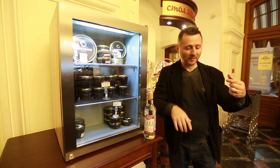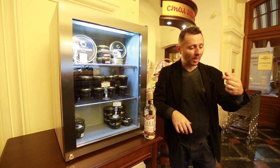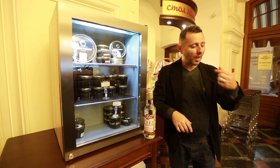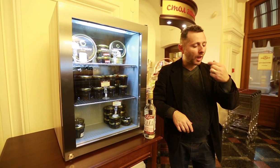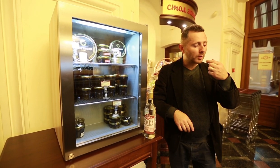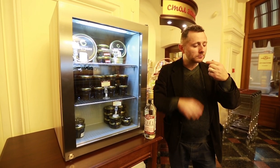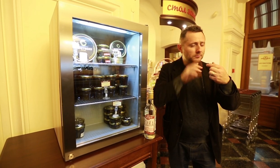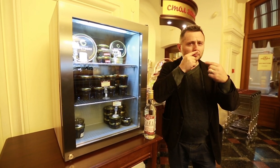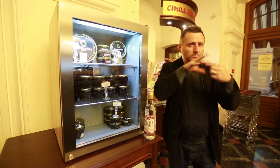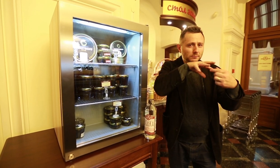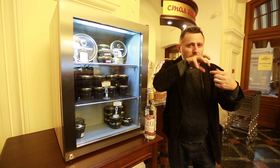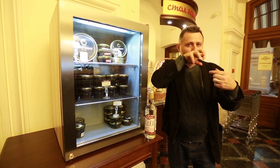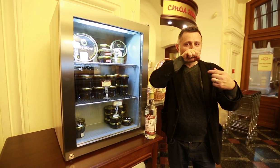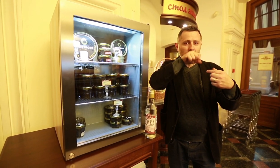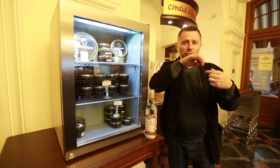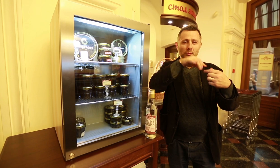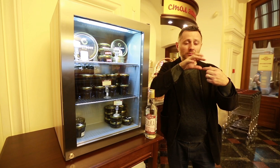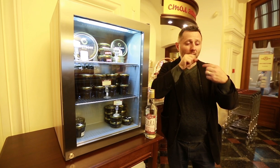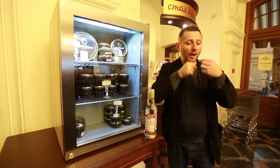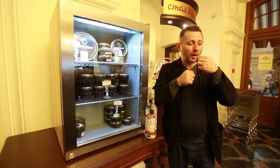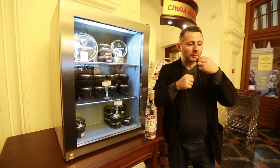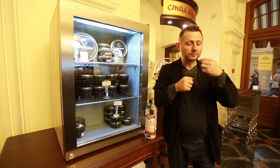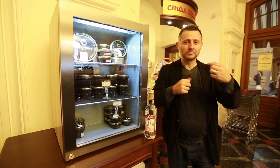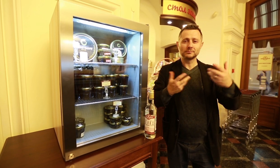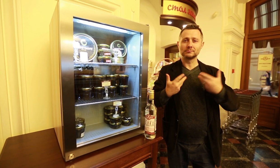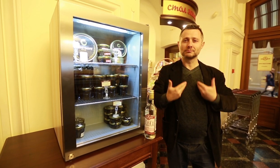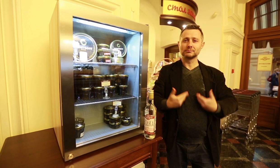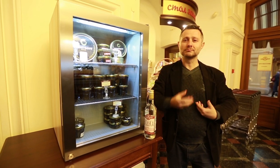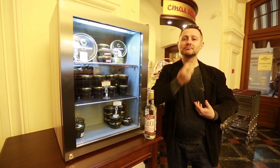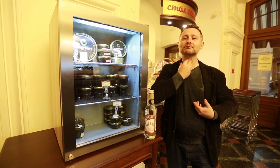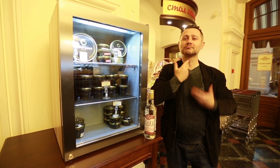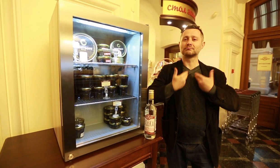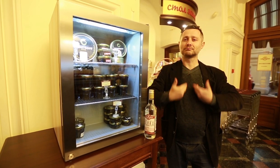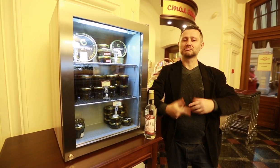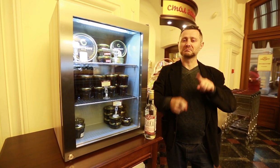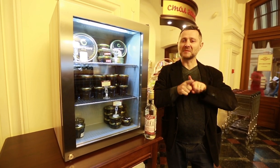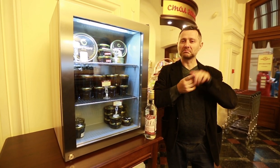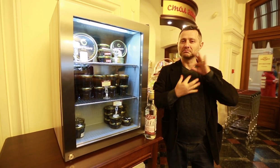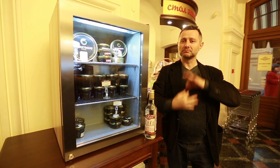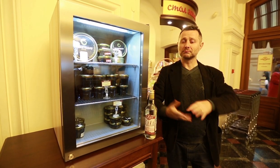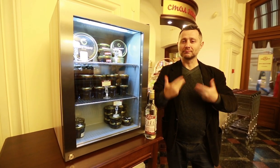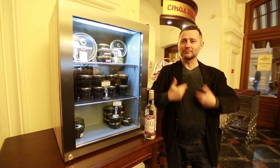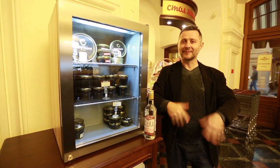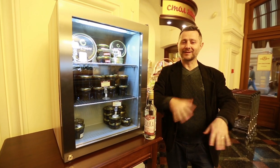which will make the vodka easier to swallow and soothe the body, relax the muscles, and